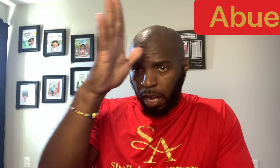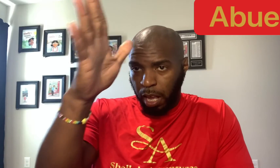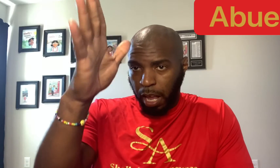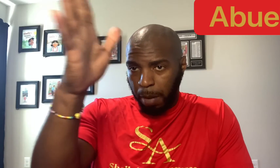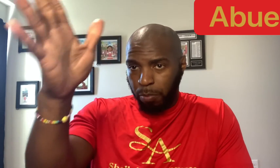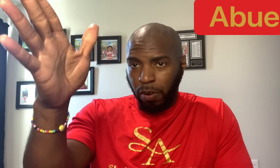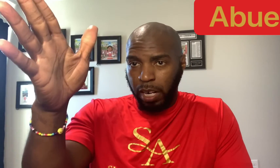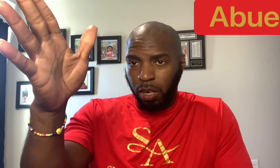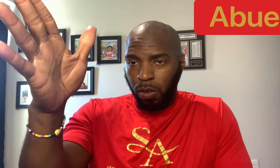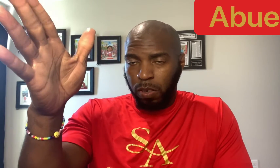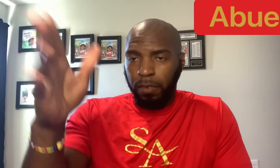Abuelo.